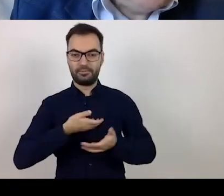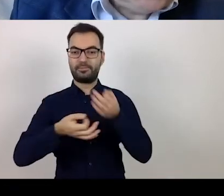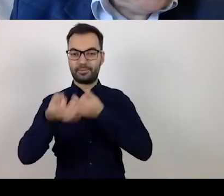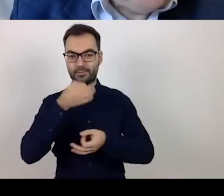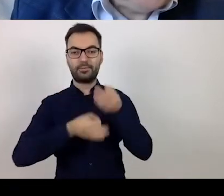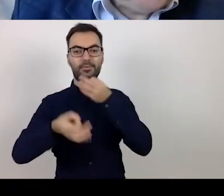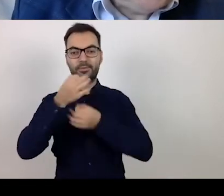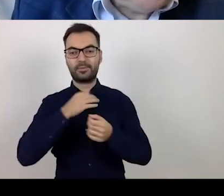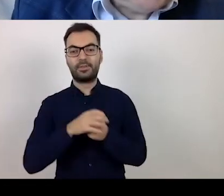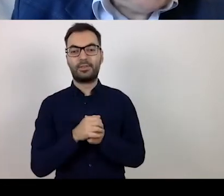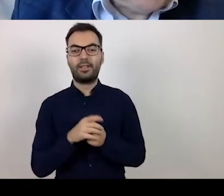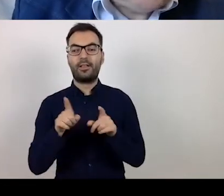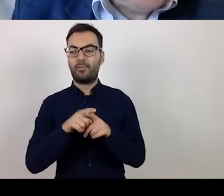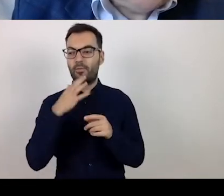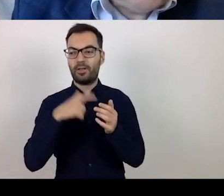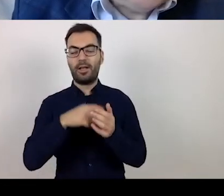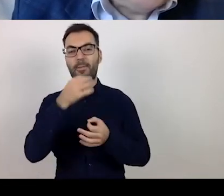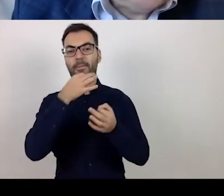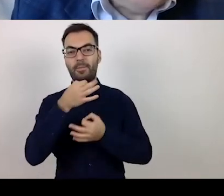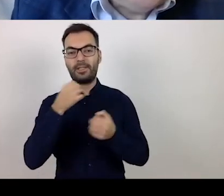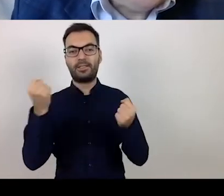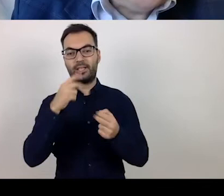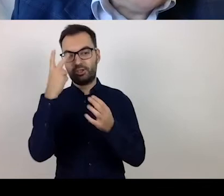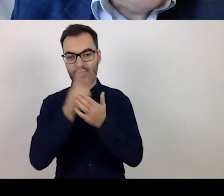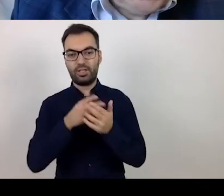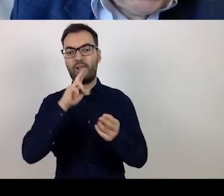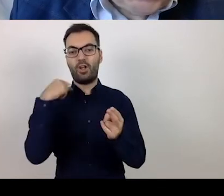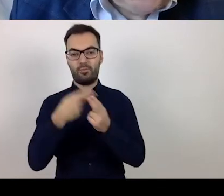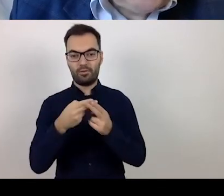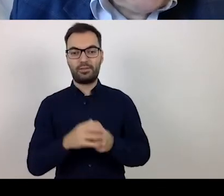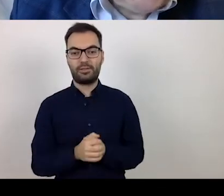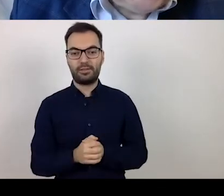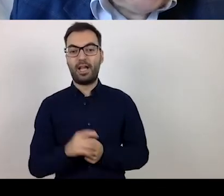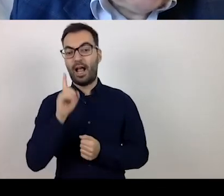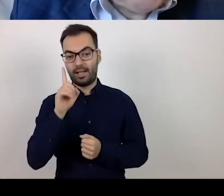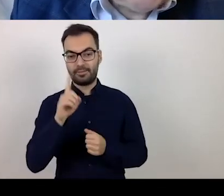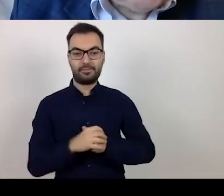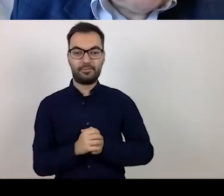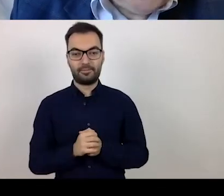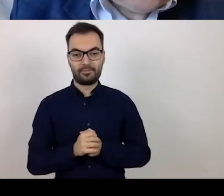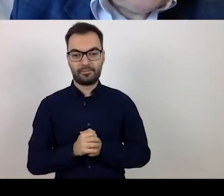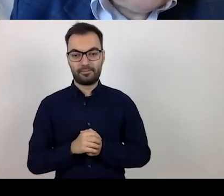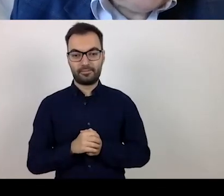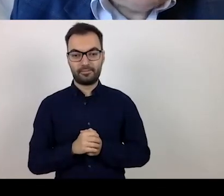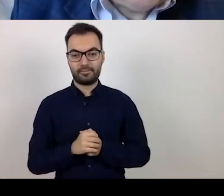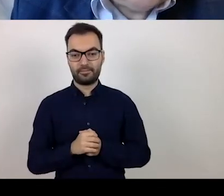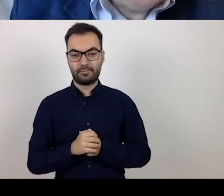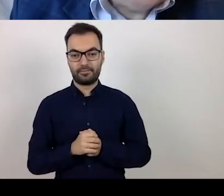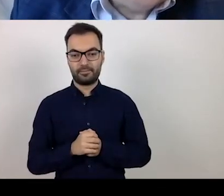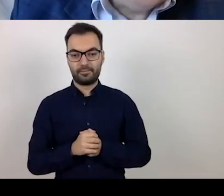I will read out these questions and answer them. But at the same time, of course, as I said,